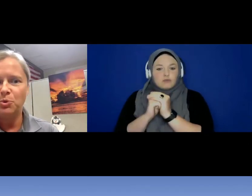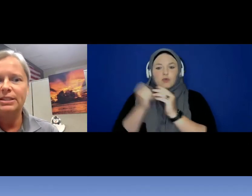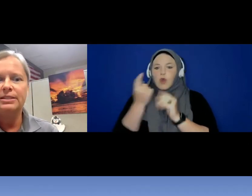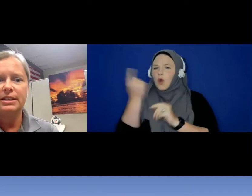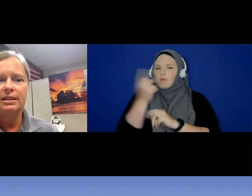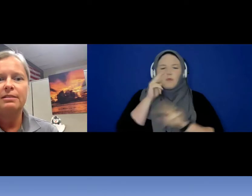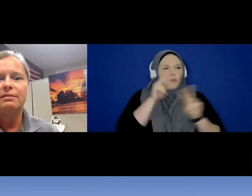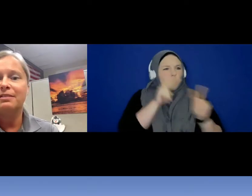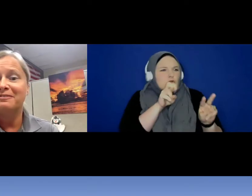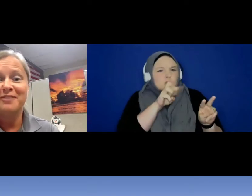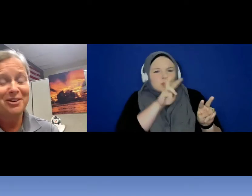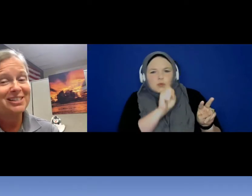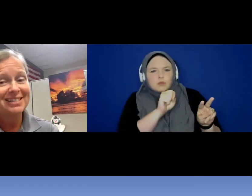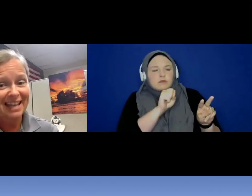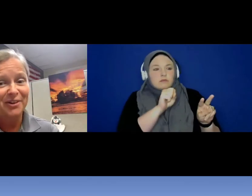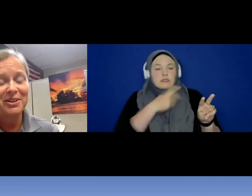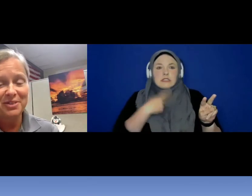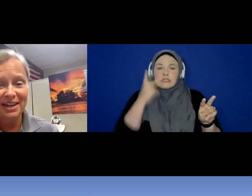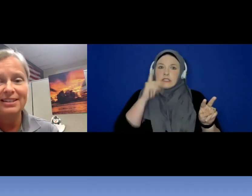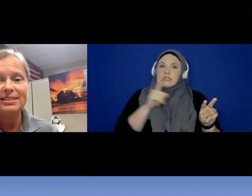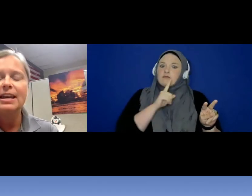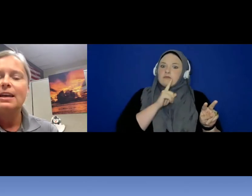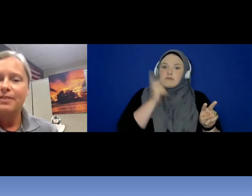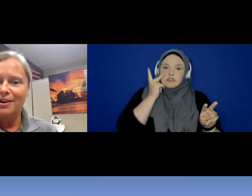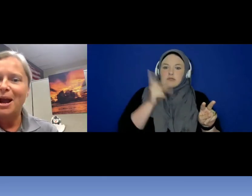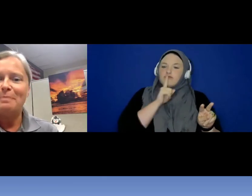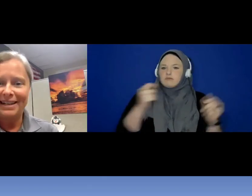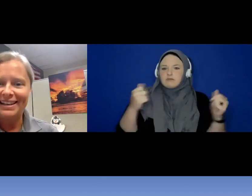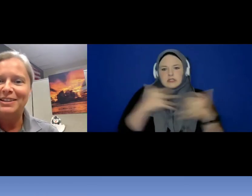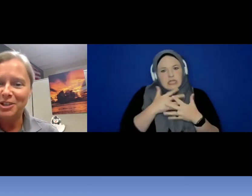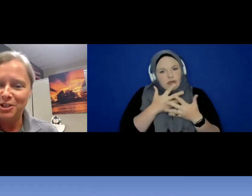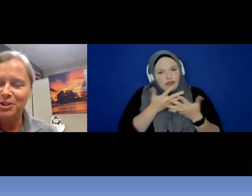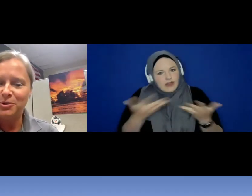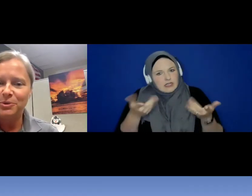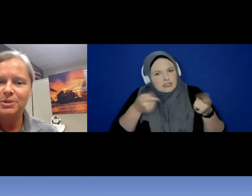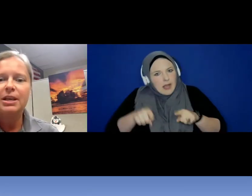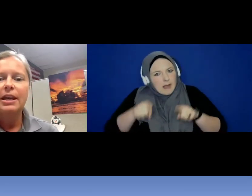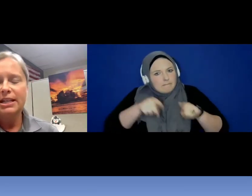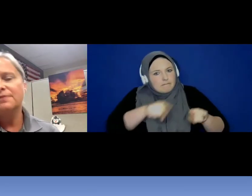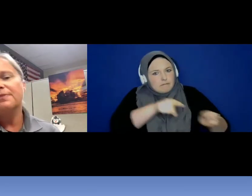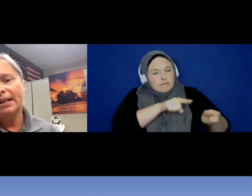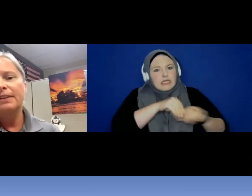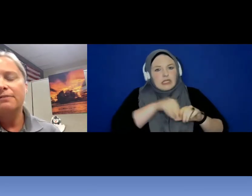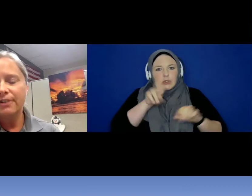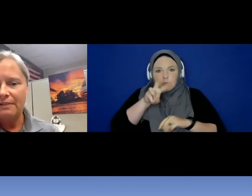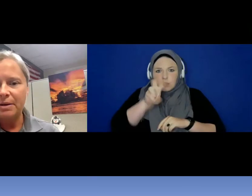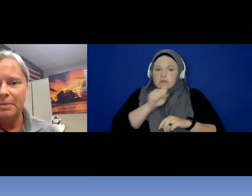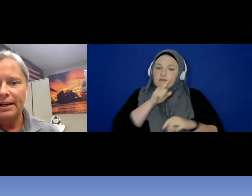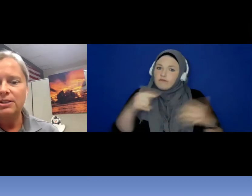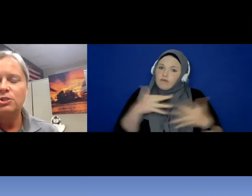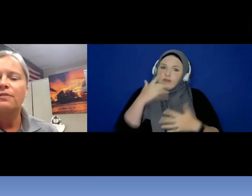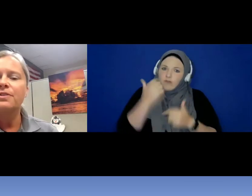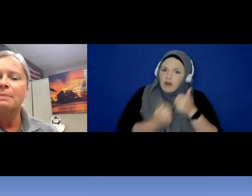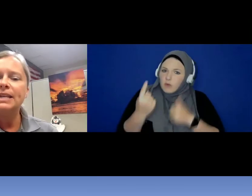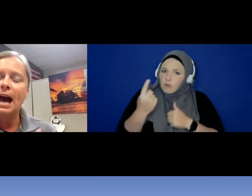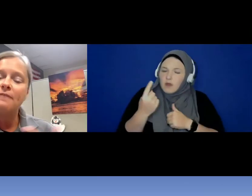see the very scary things that are happening in the news. It's frightening for everybody so for them to have a